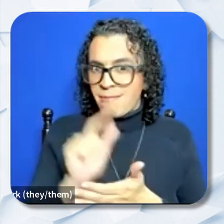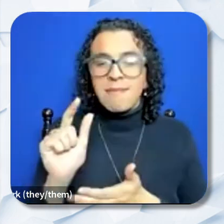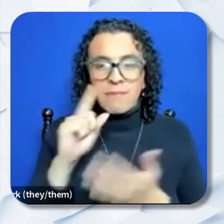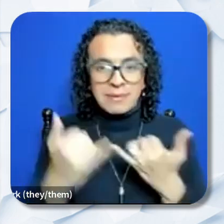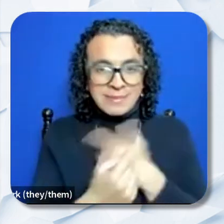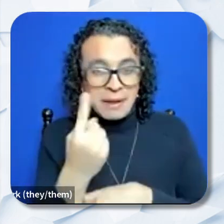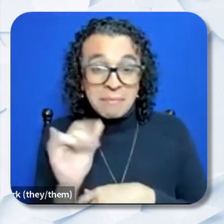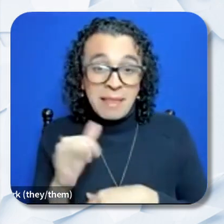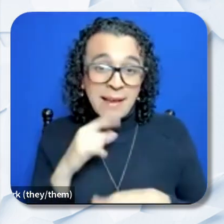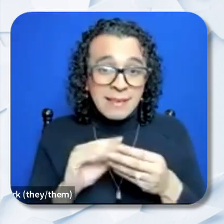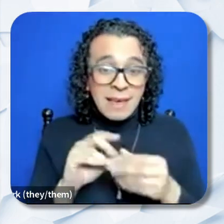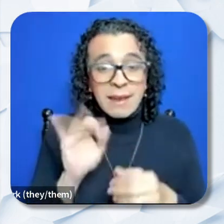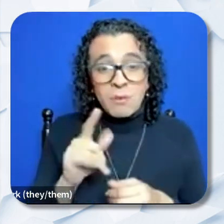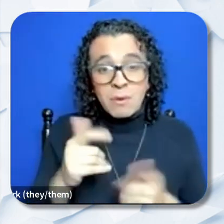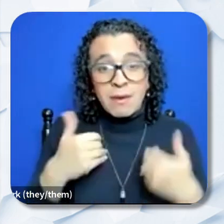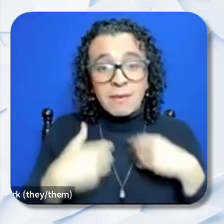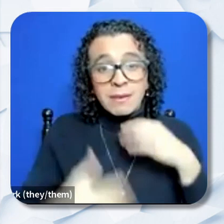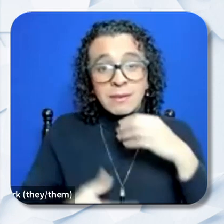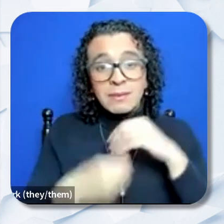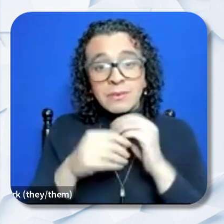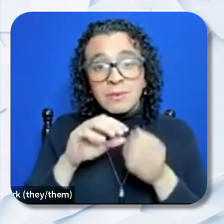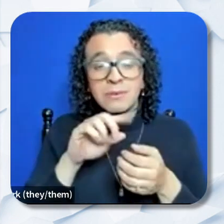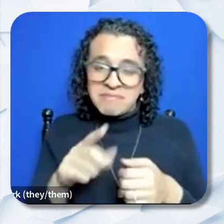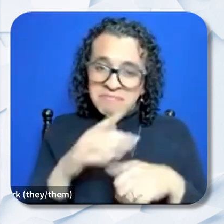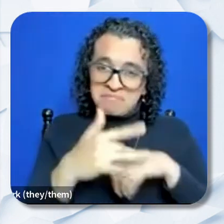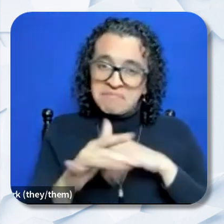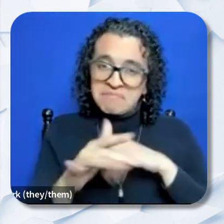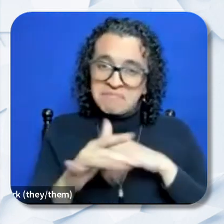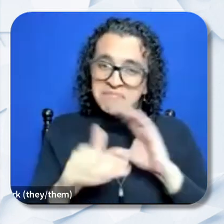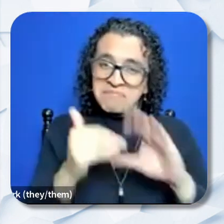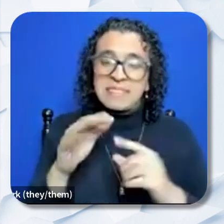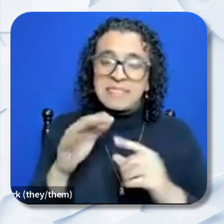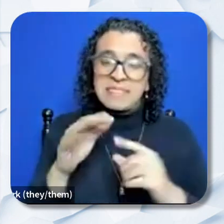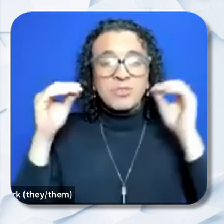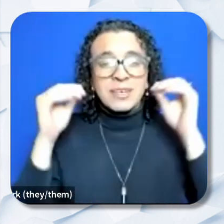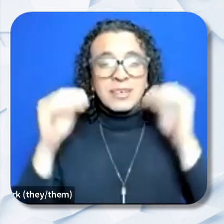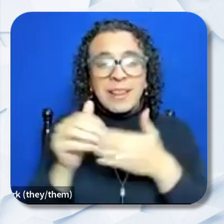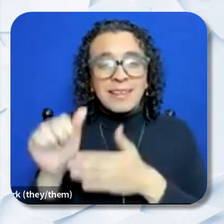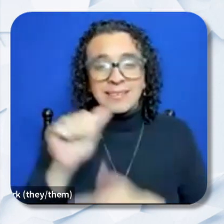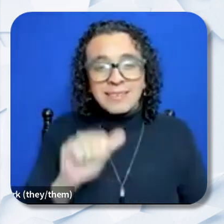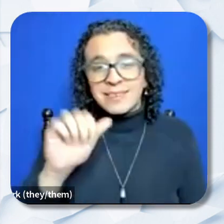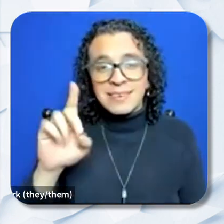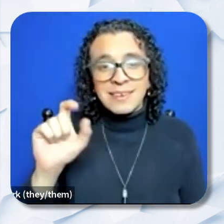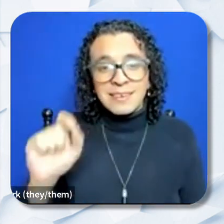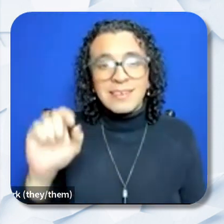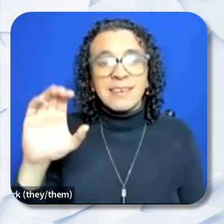if you have additional questions, we are available by email at specialeducationleads@cde.ca.gov.